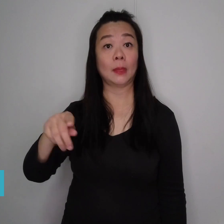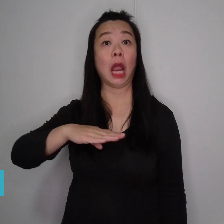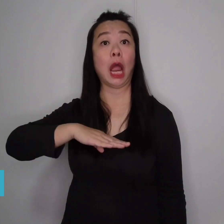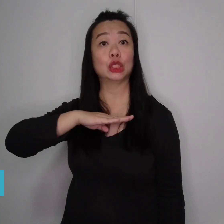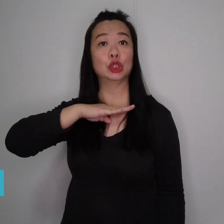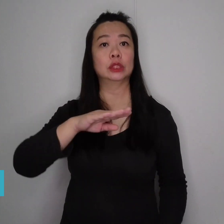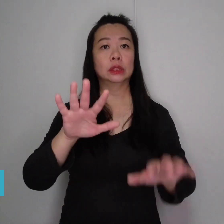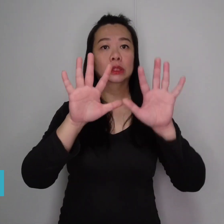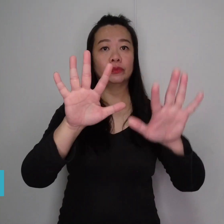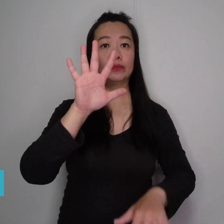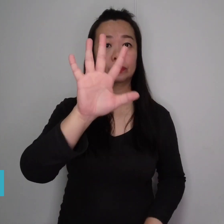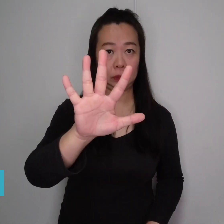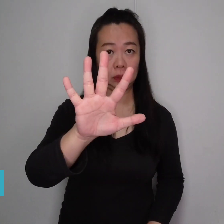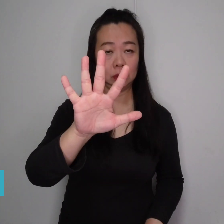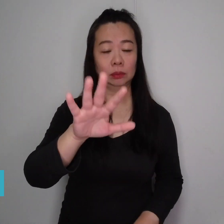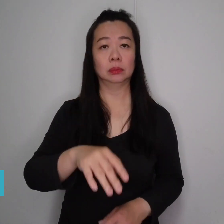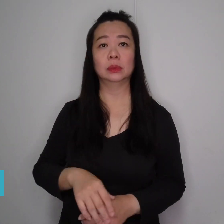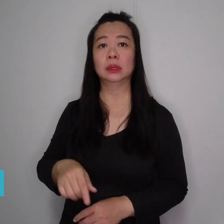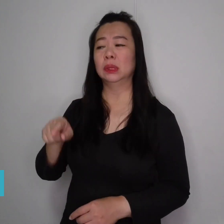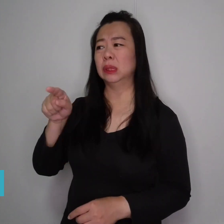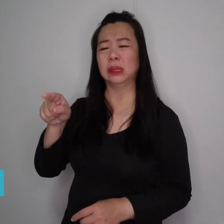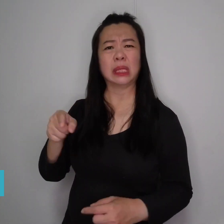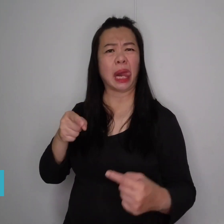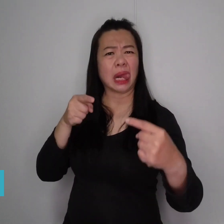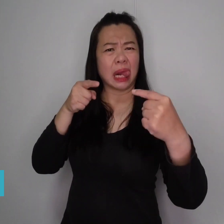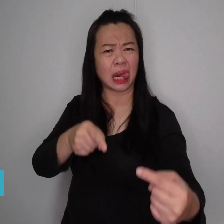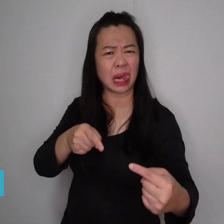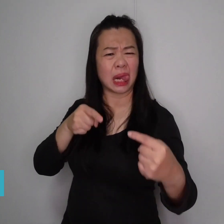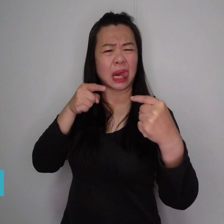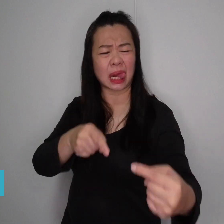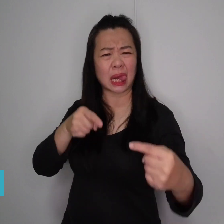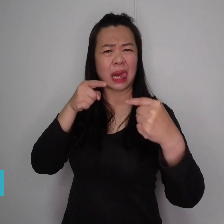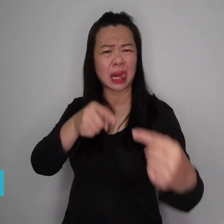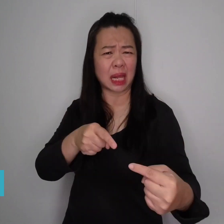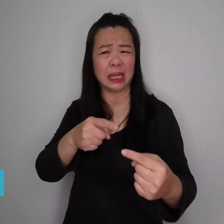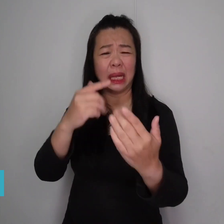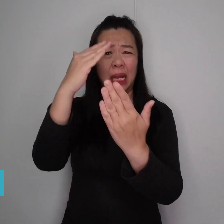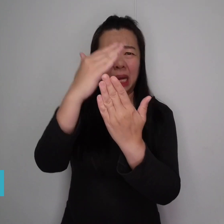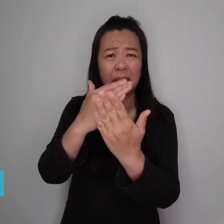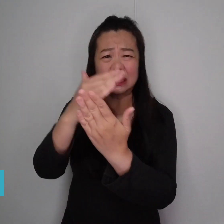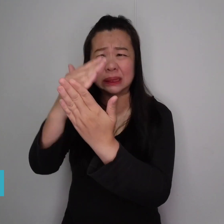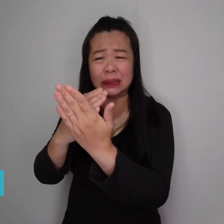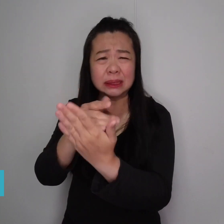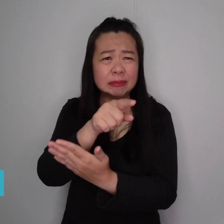fit for students with special needs. A Deaf student named